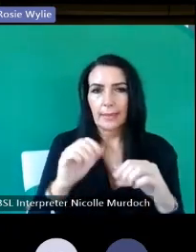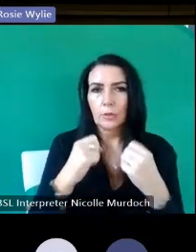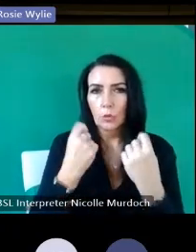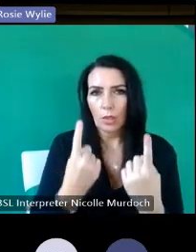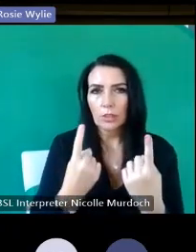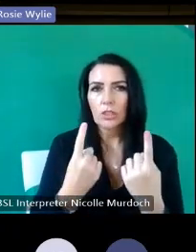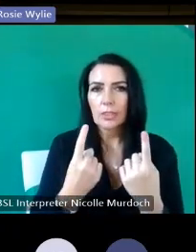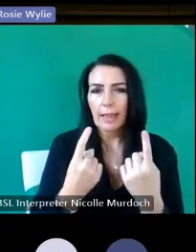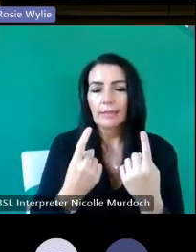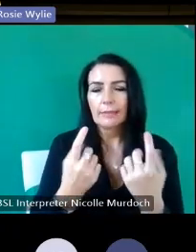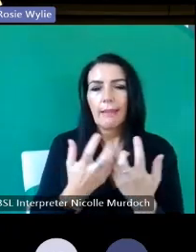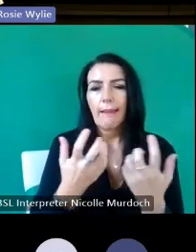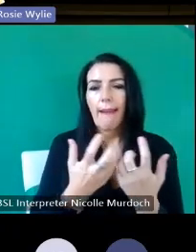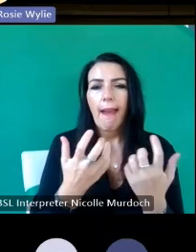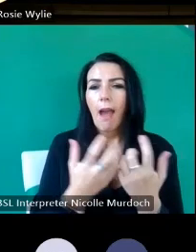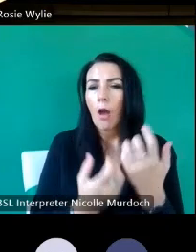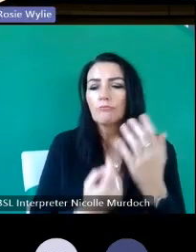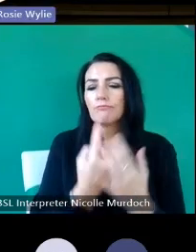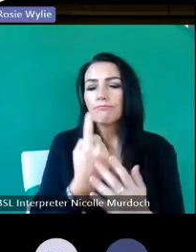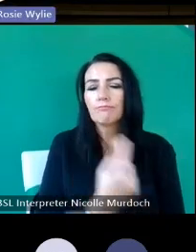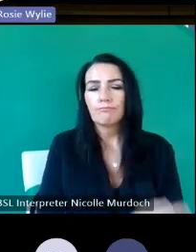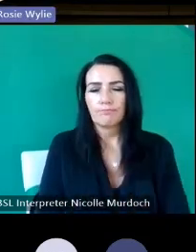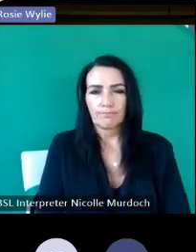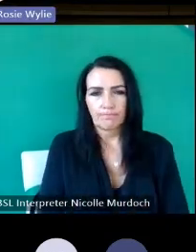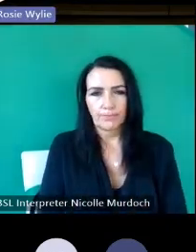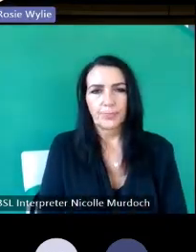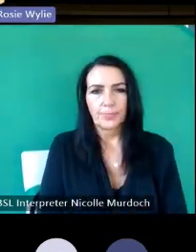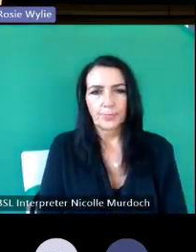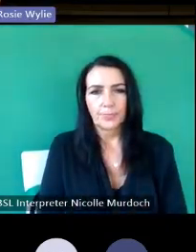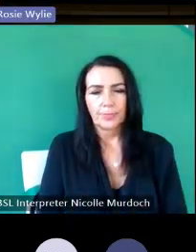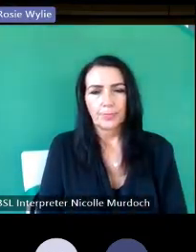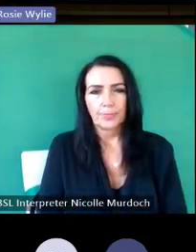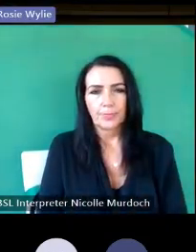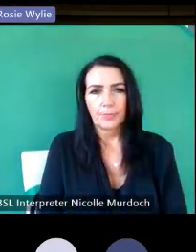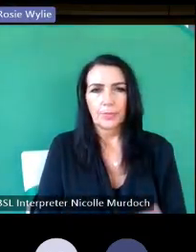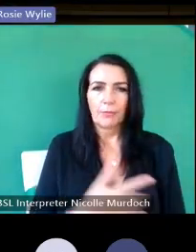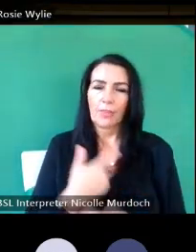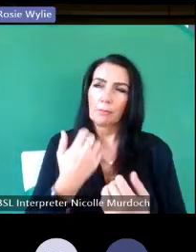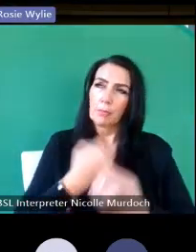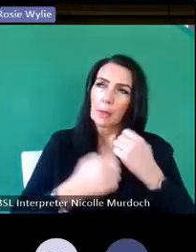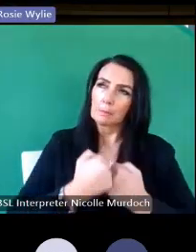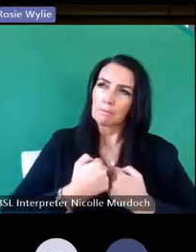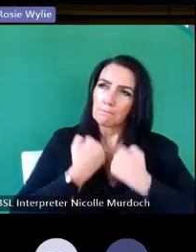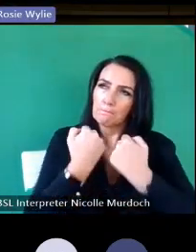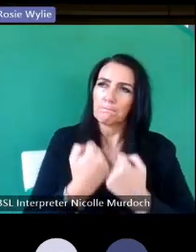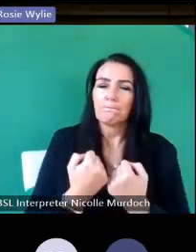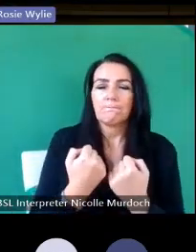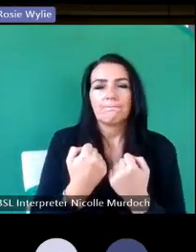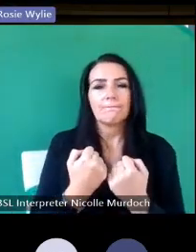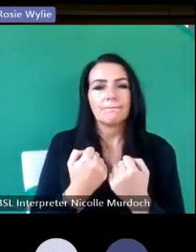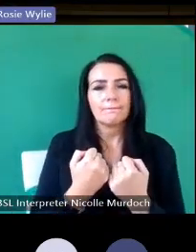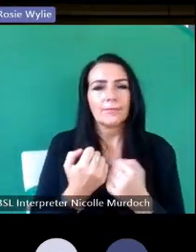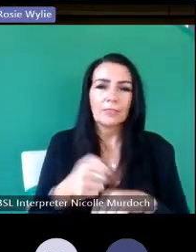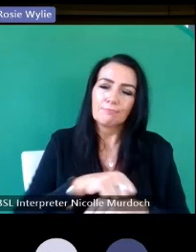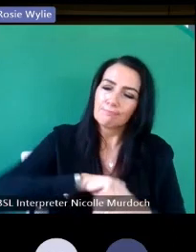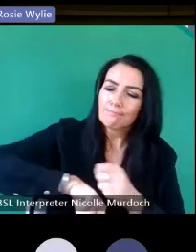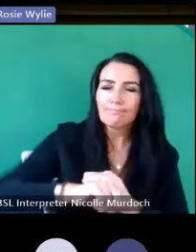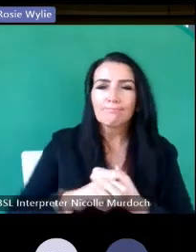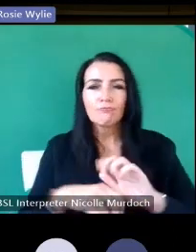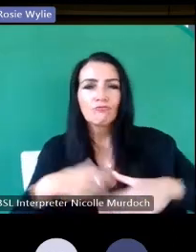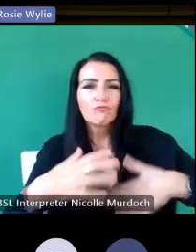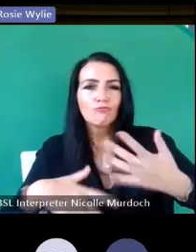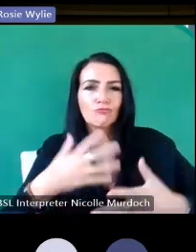it came about um it builds a sense of ownership it's Hands-On it's learning opportunities for